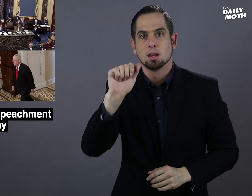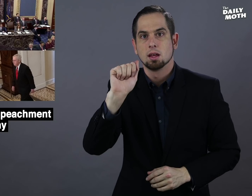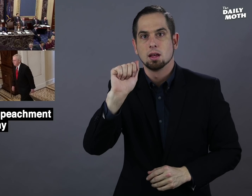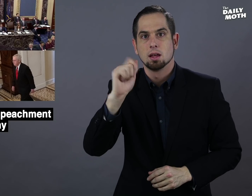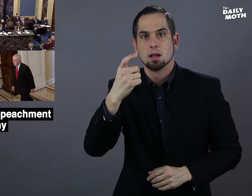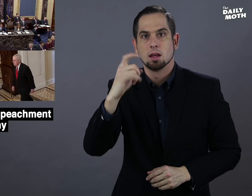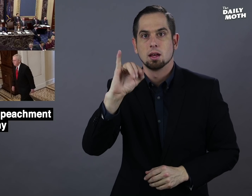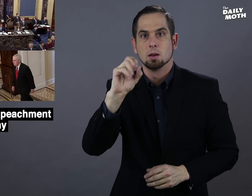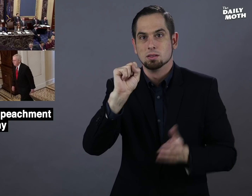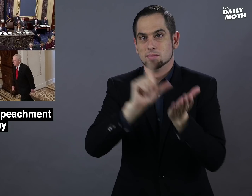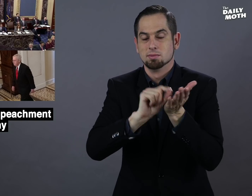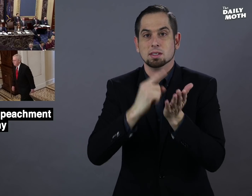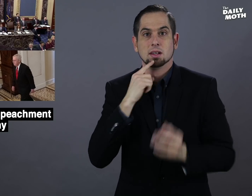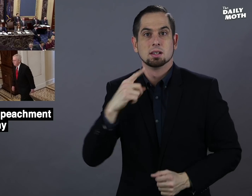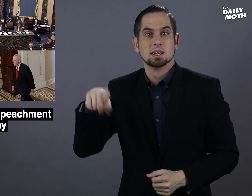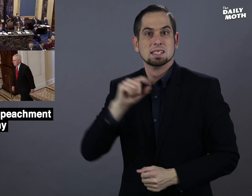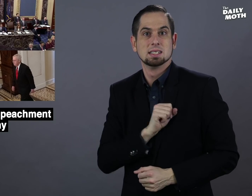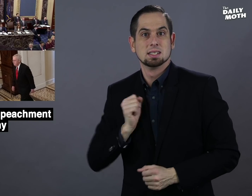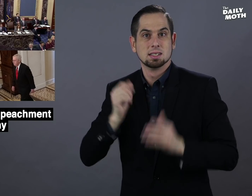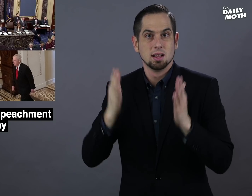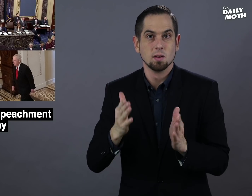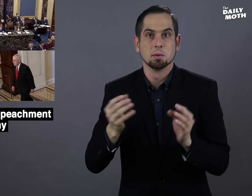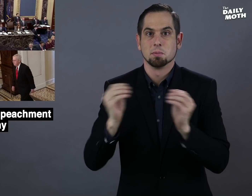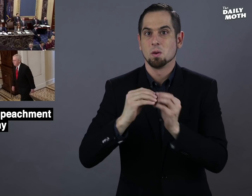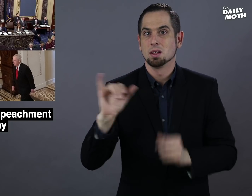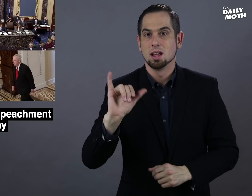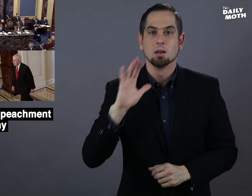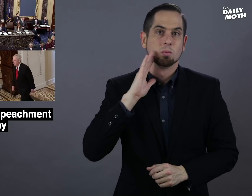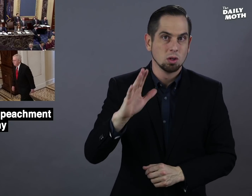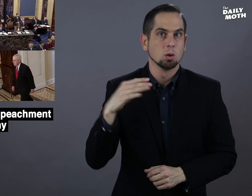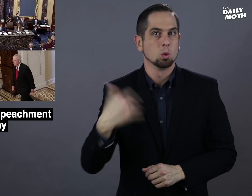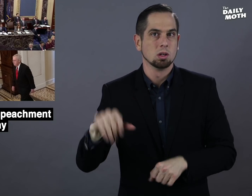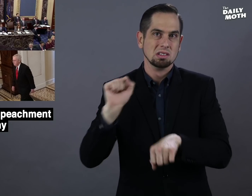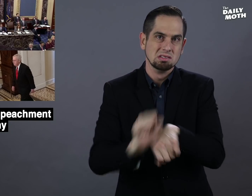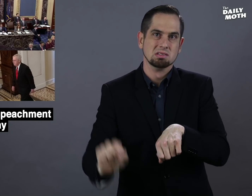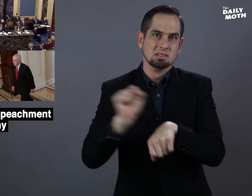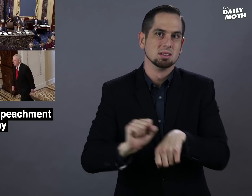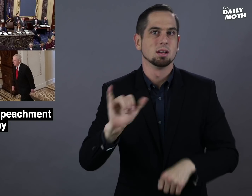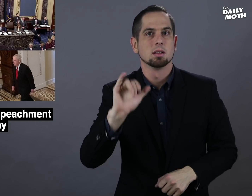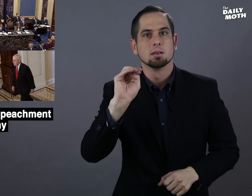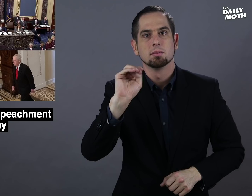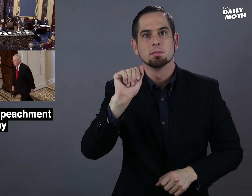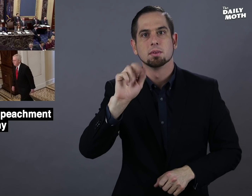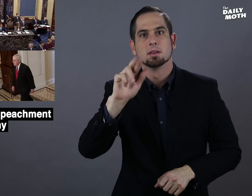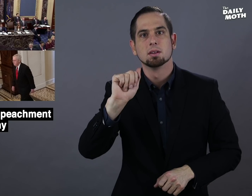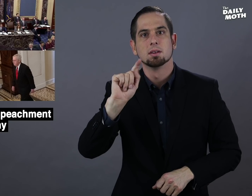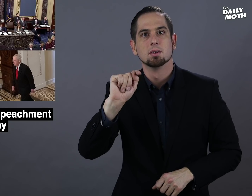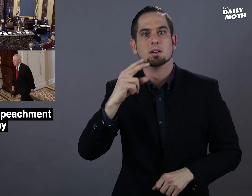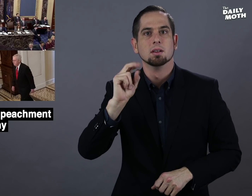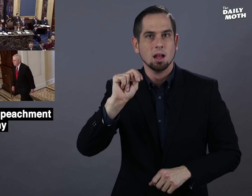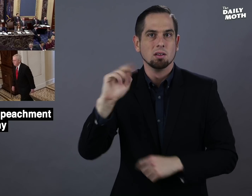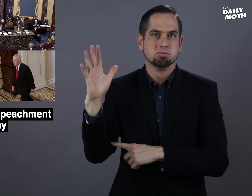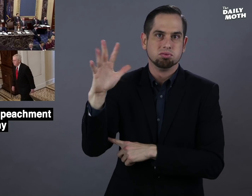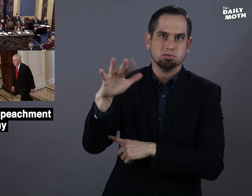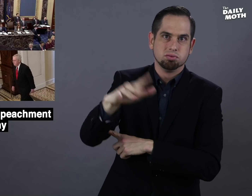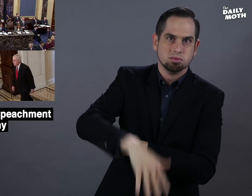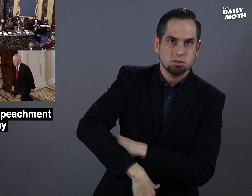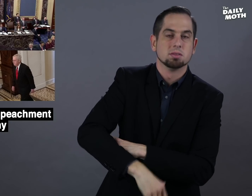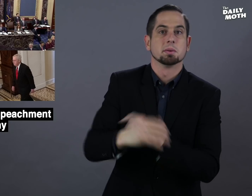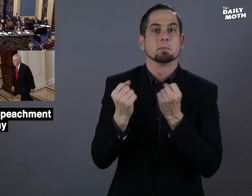Axios said senators are likely to work "marathon sessions"